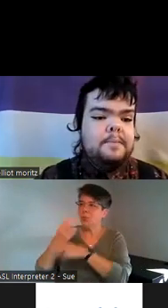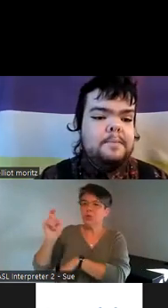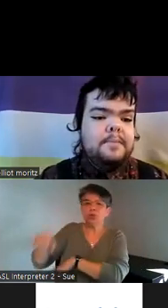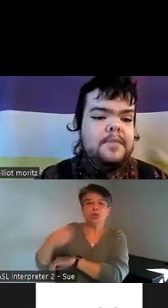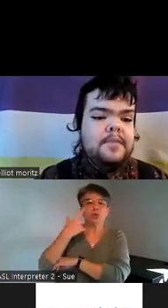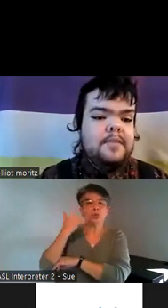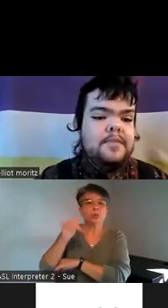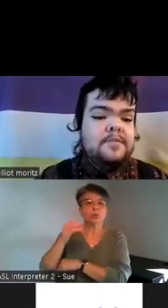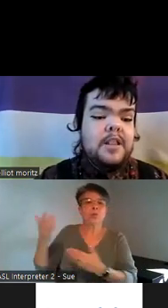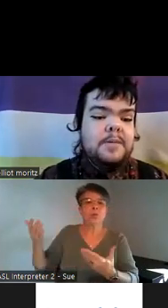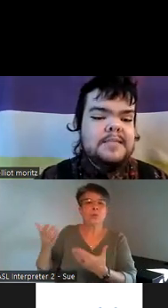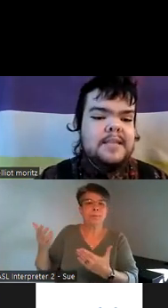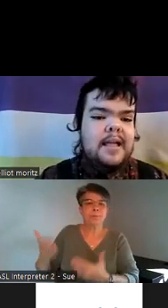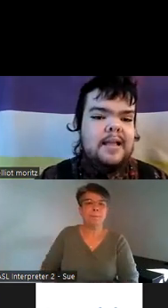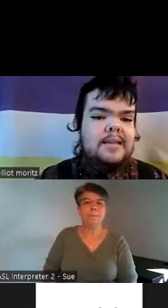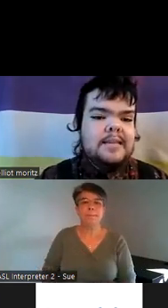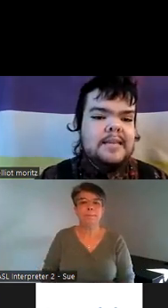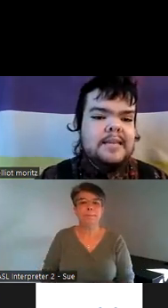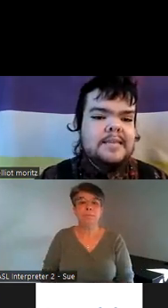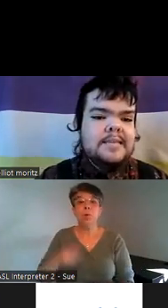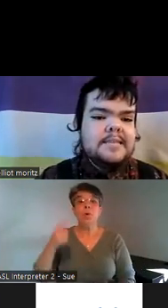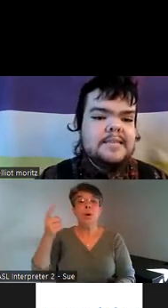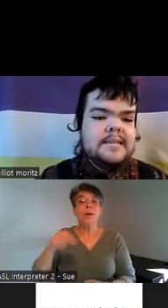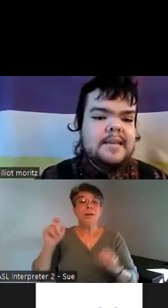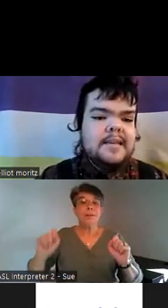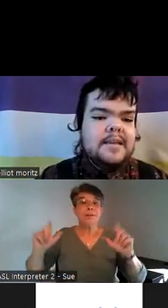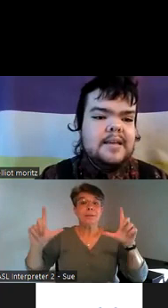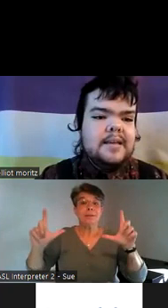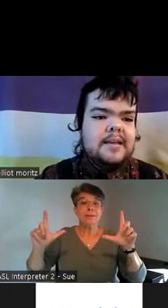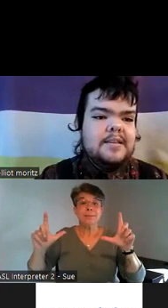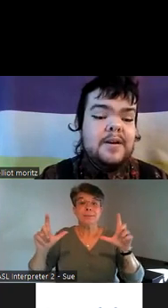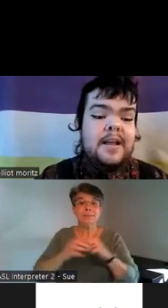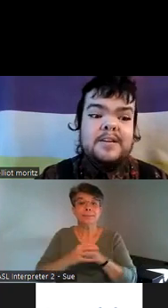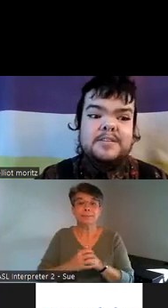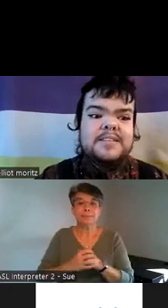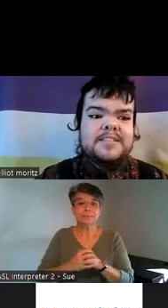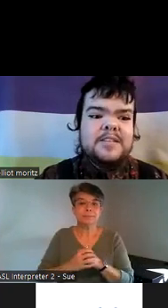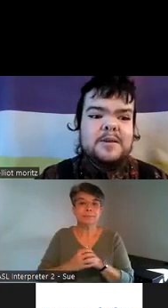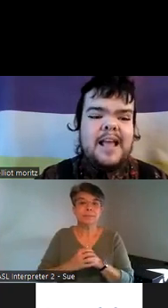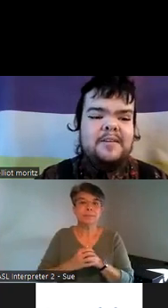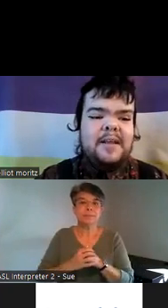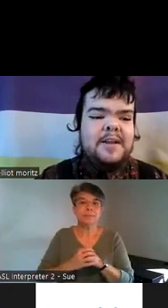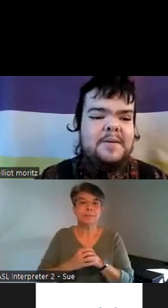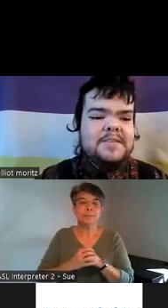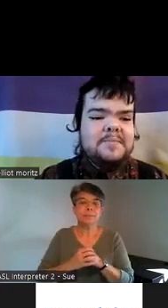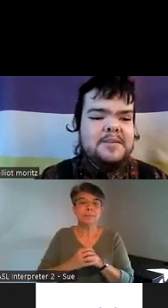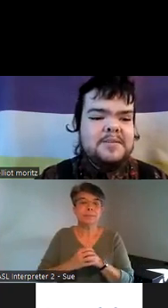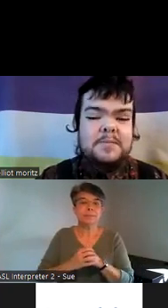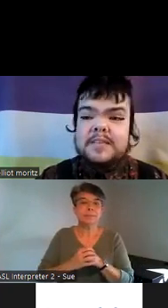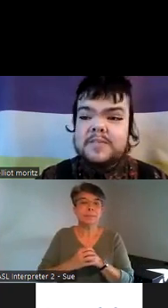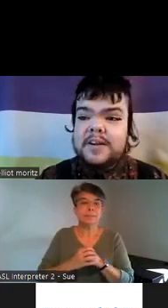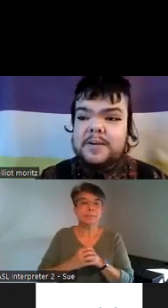um the following slide is sorry I also need to slow down I know I'm somebody who speaks very